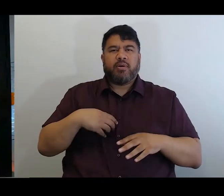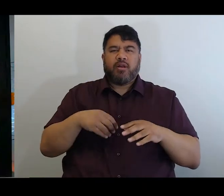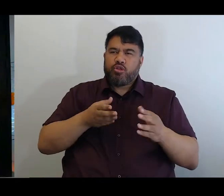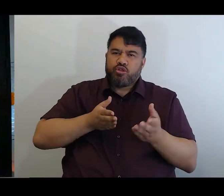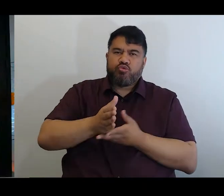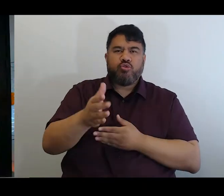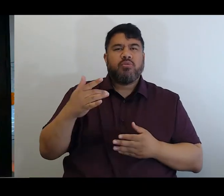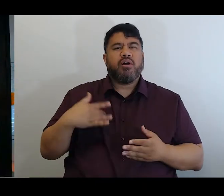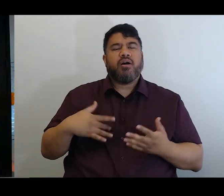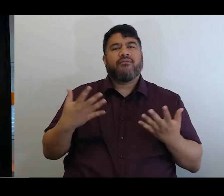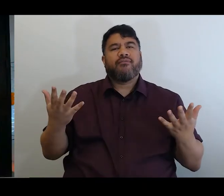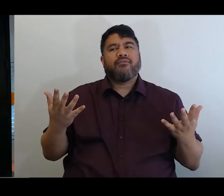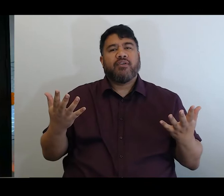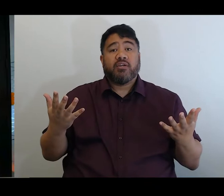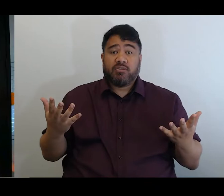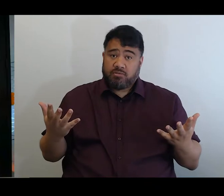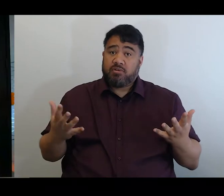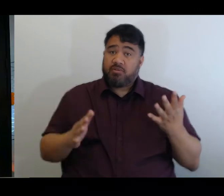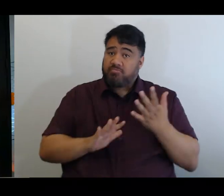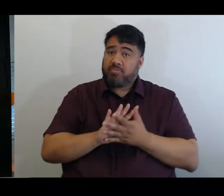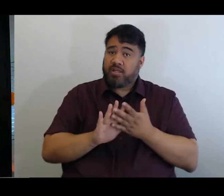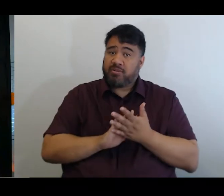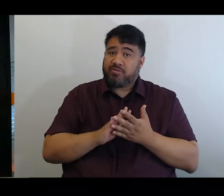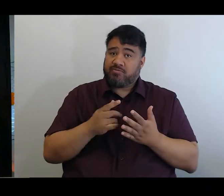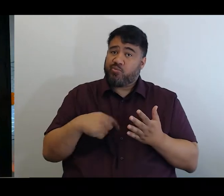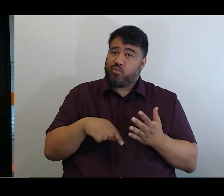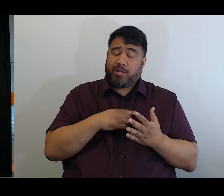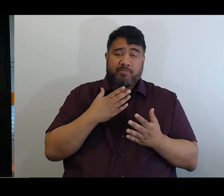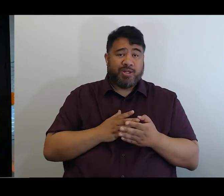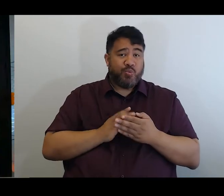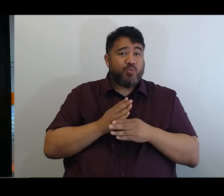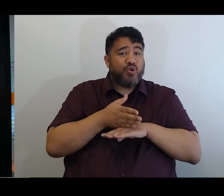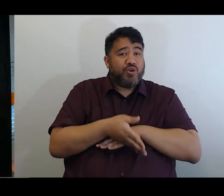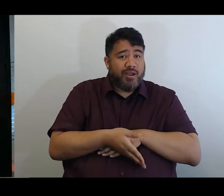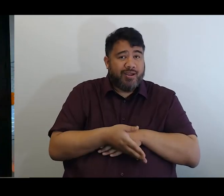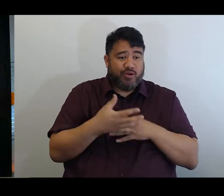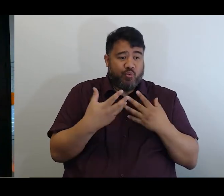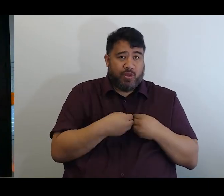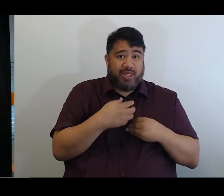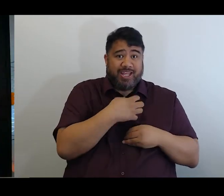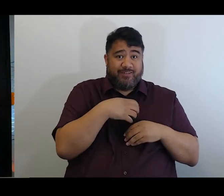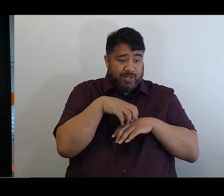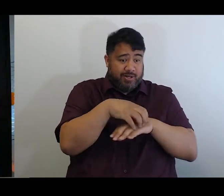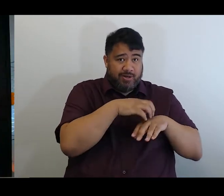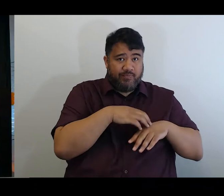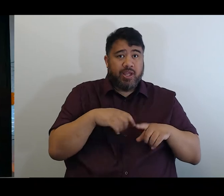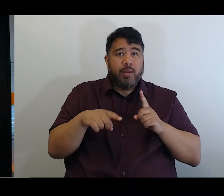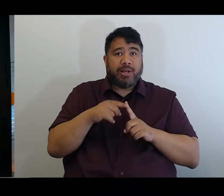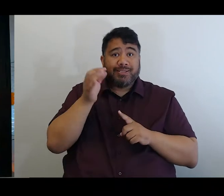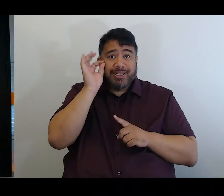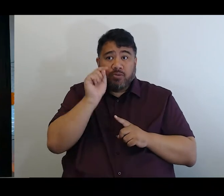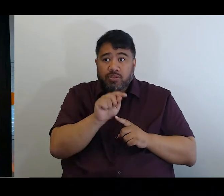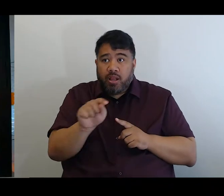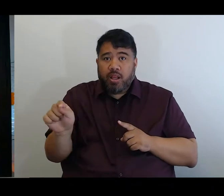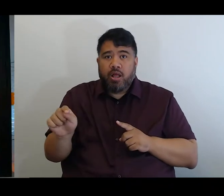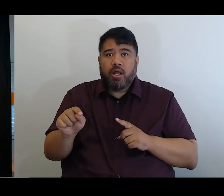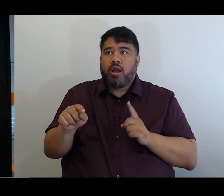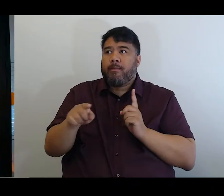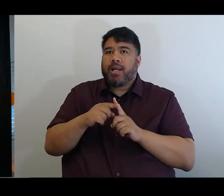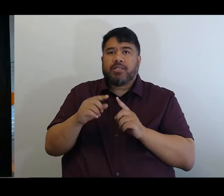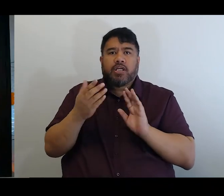We are going to have to work right across government, across local government, with our community partners, with all of you to deliver on our aspirations.